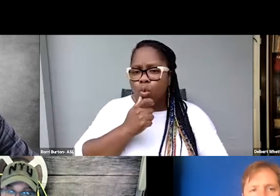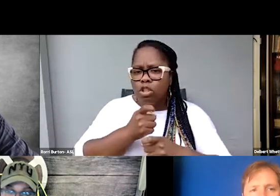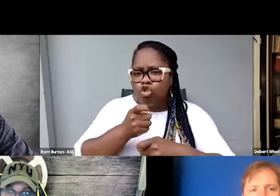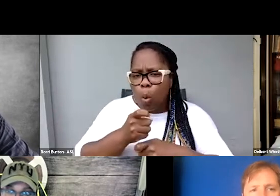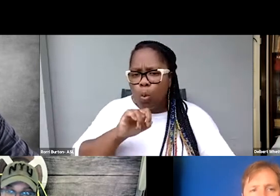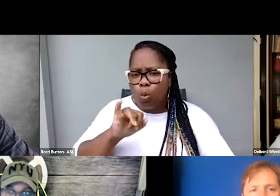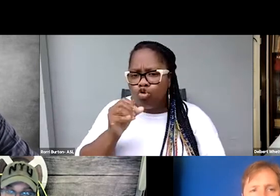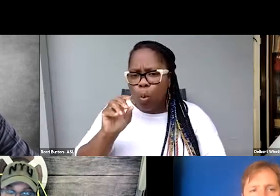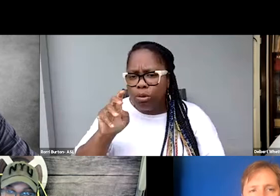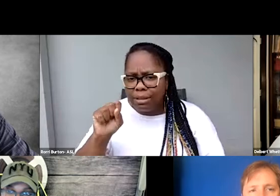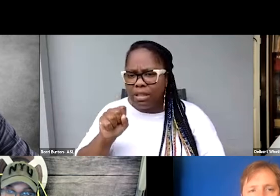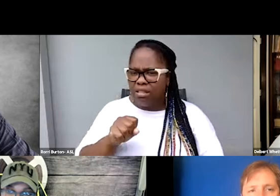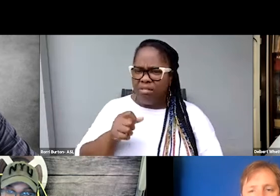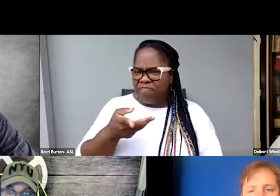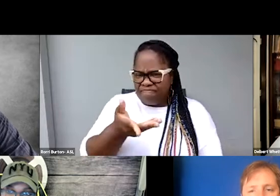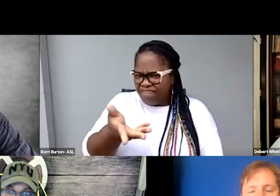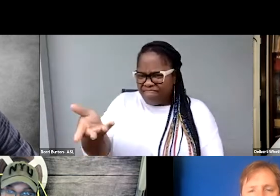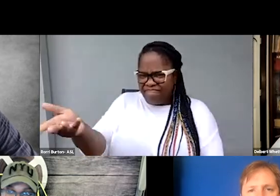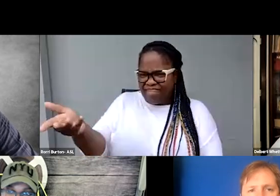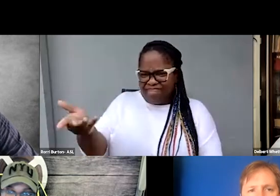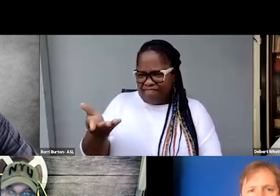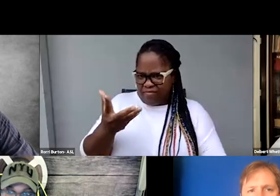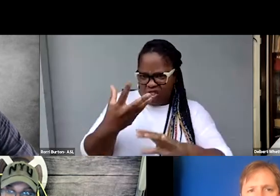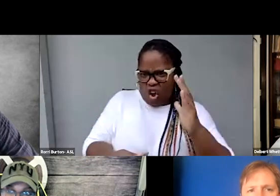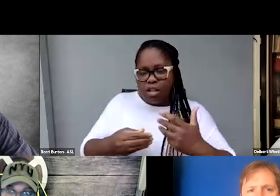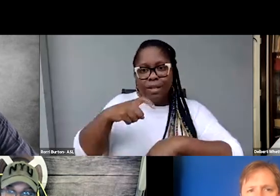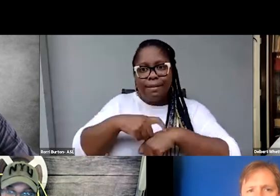And so the timing of it is ruined when